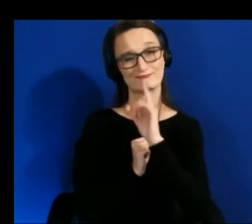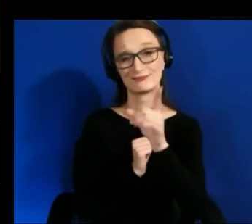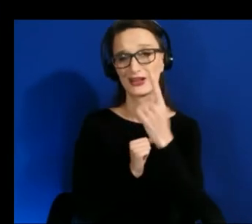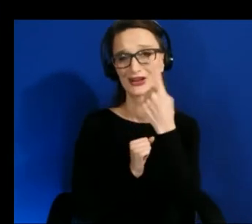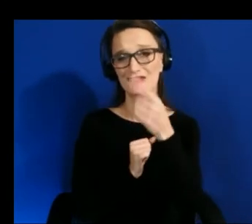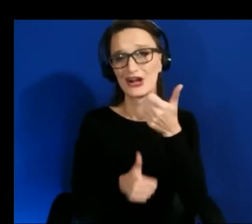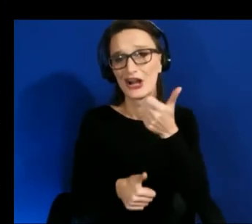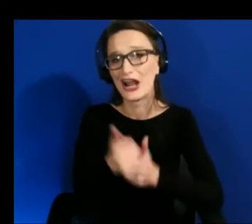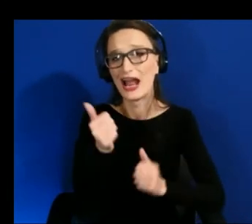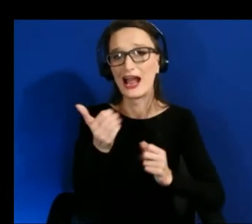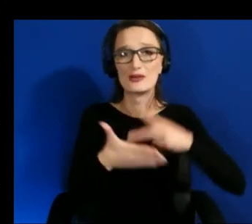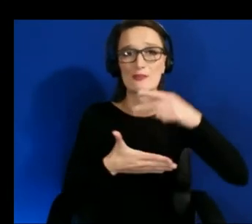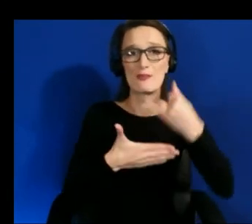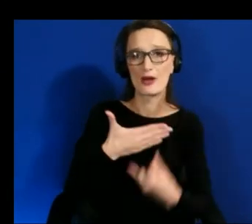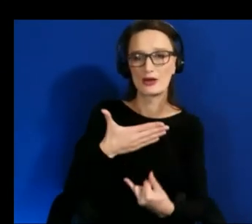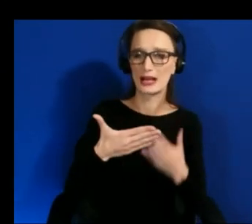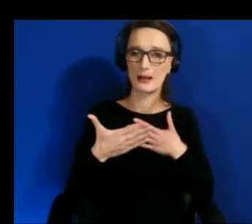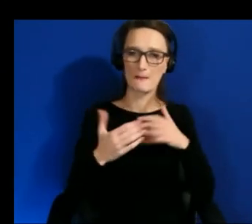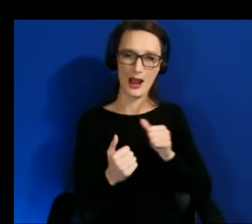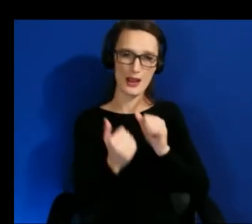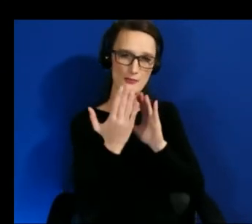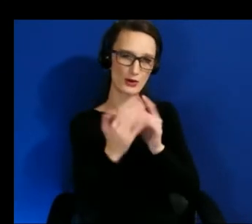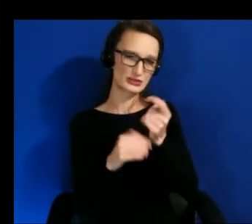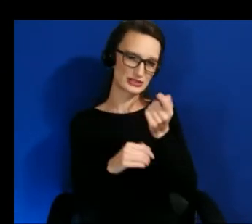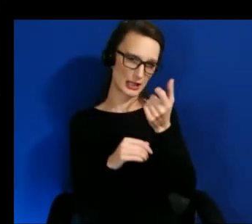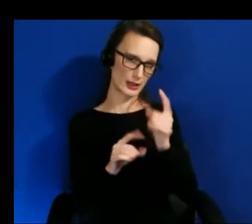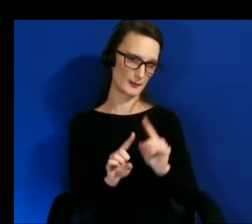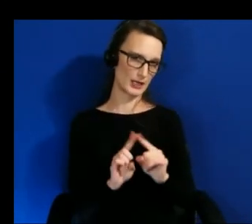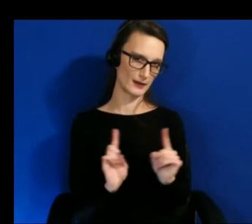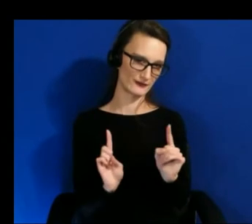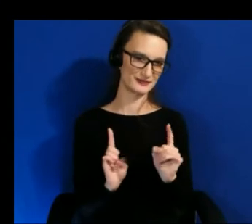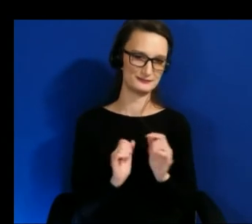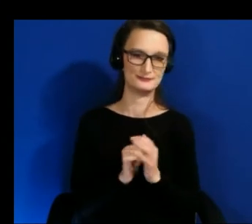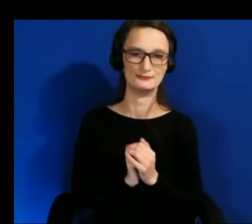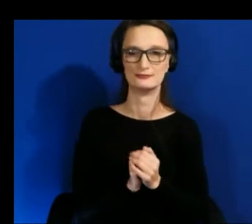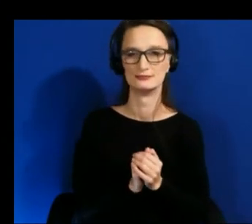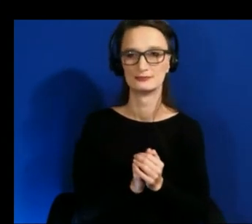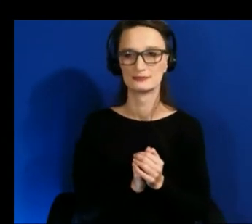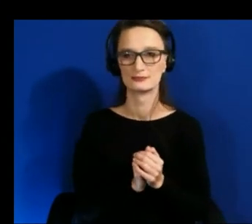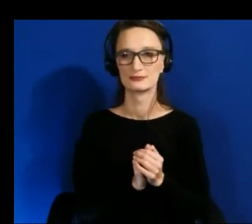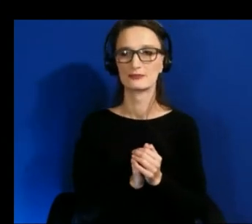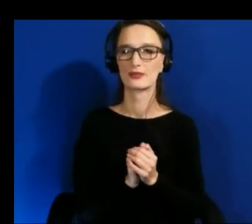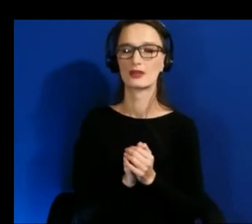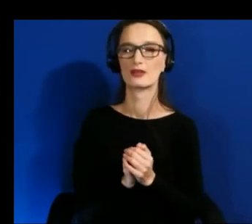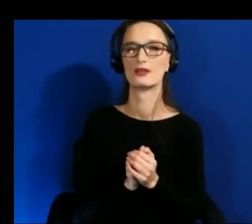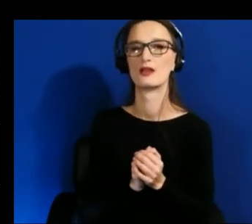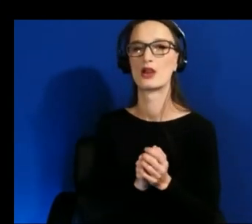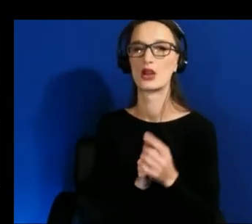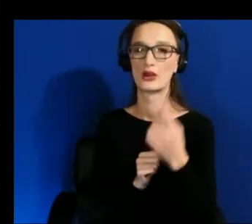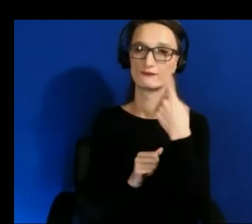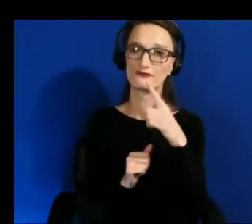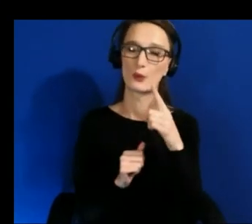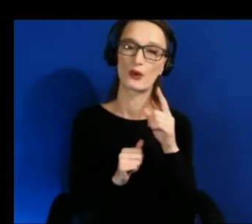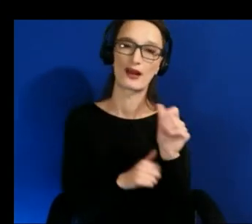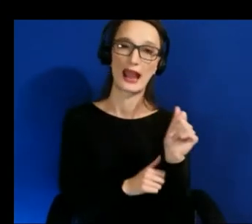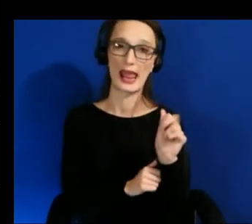approach but i would say for this um for the ar project specifically i we essentially surveyed the